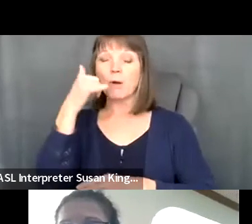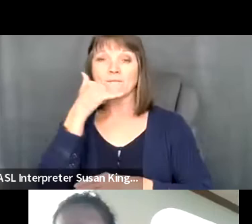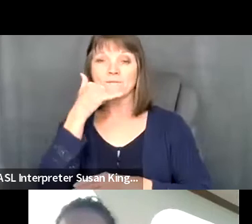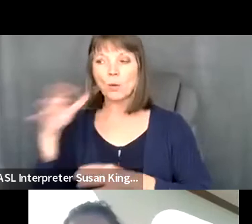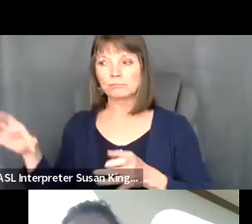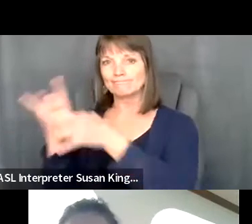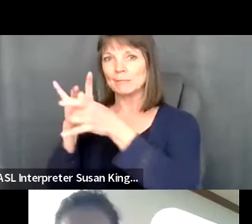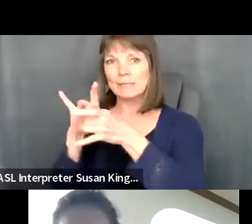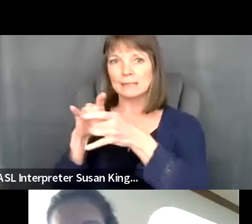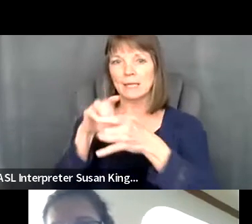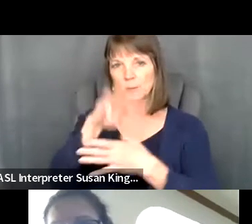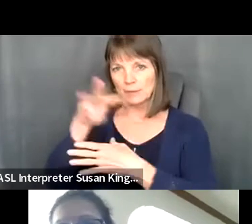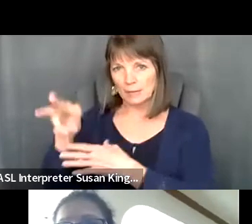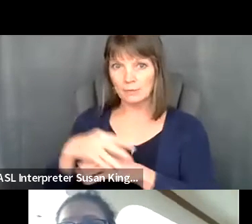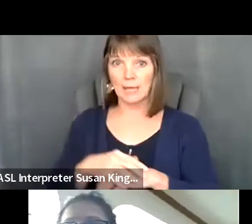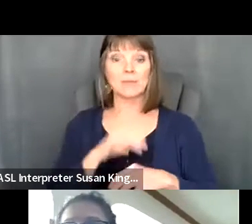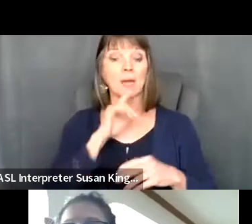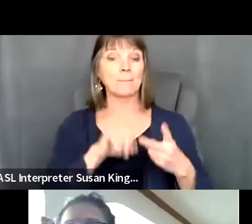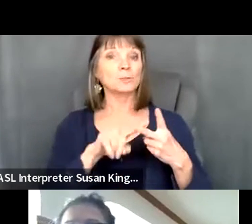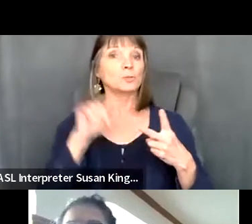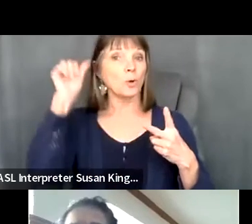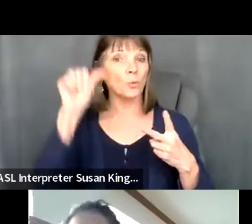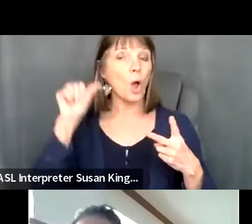Dina Reynolds: the audio function is on, and the volume is turned up.